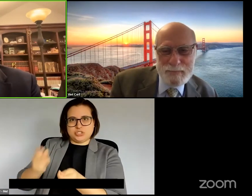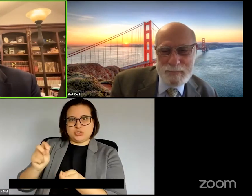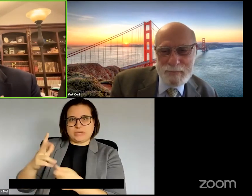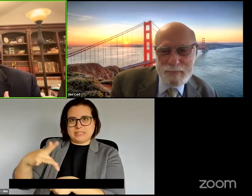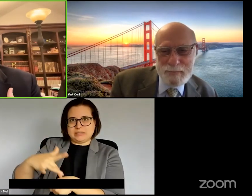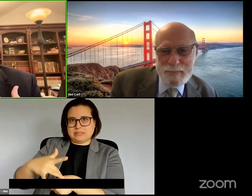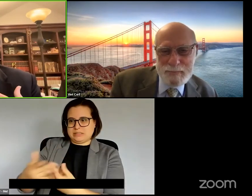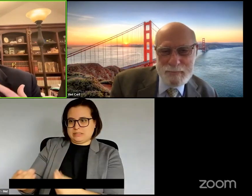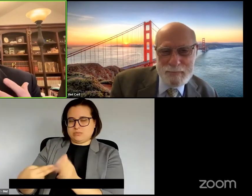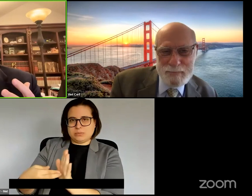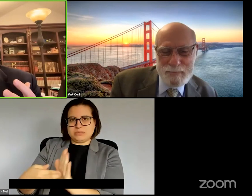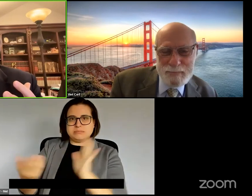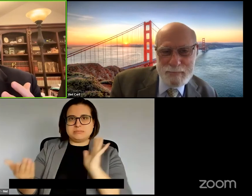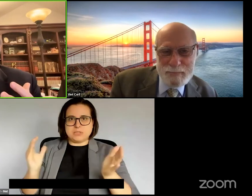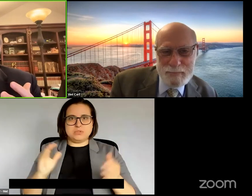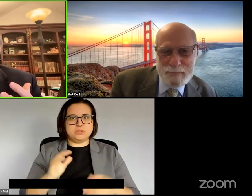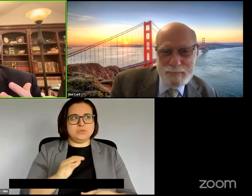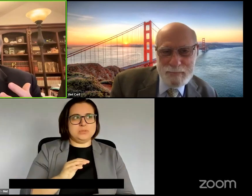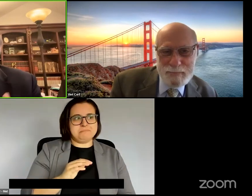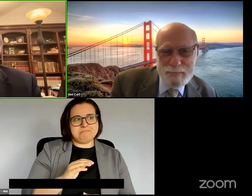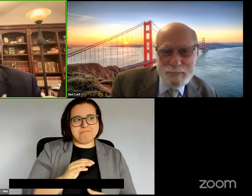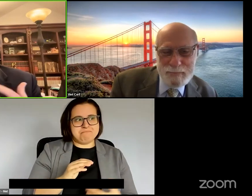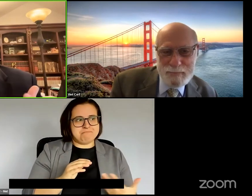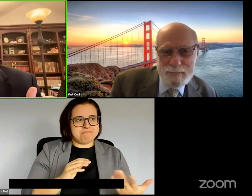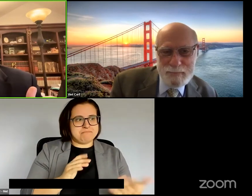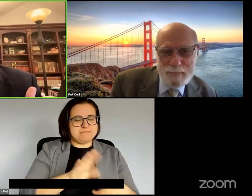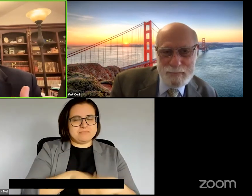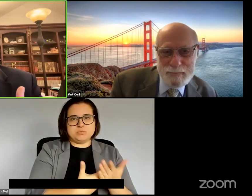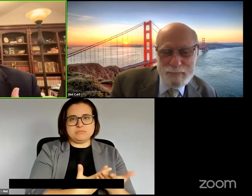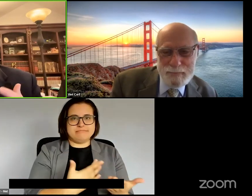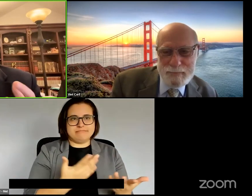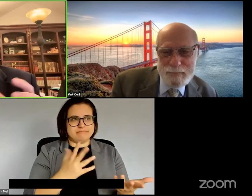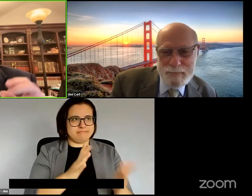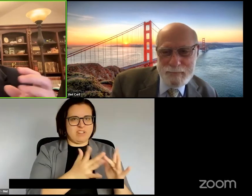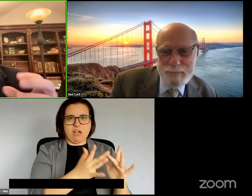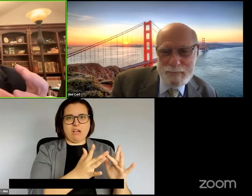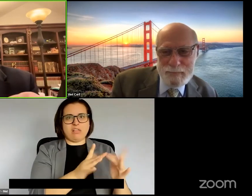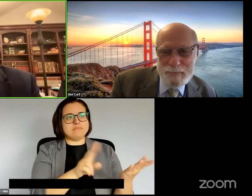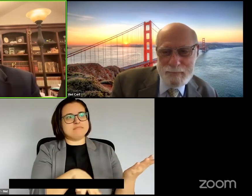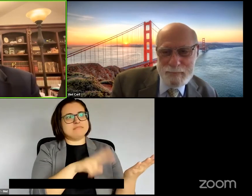instead of being in worlds where it's all virtual and -- but nothing is -- is real if